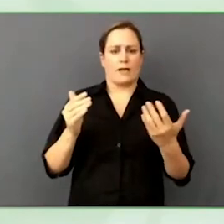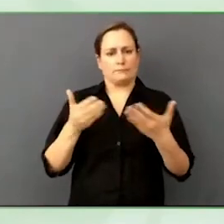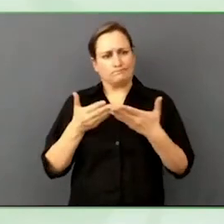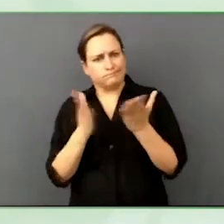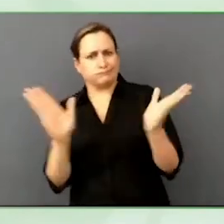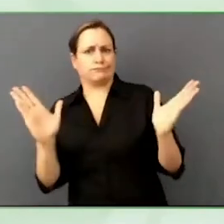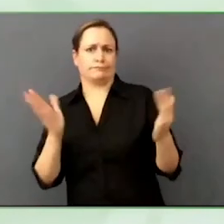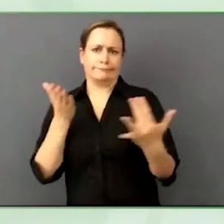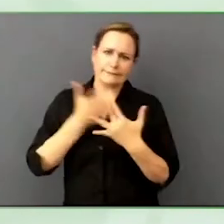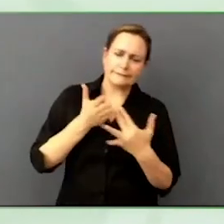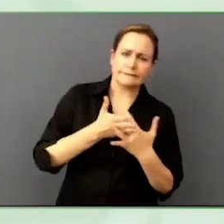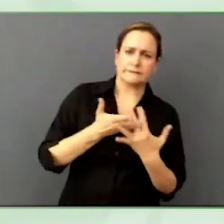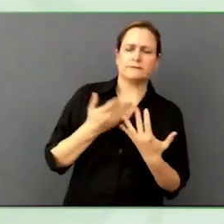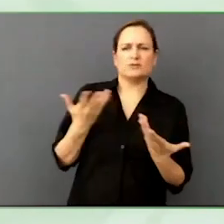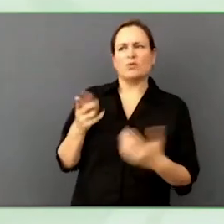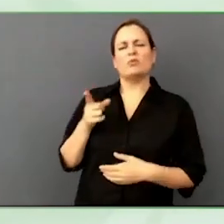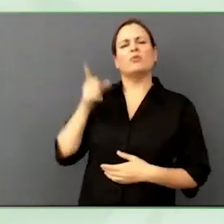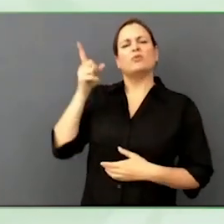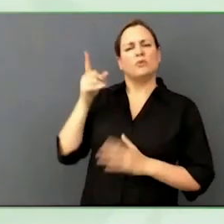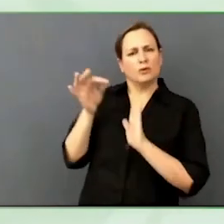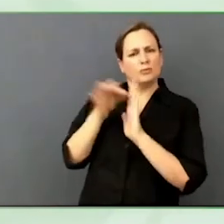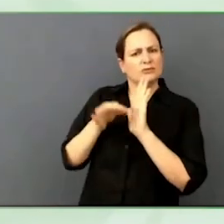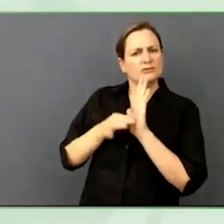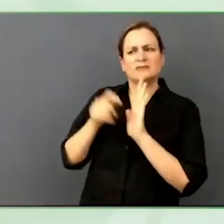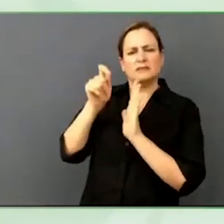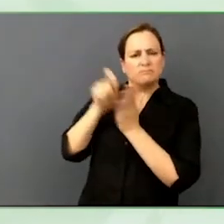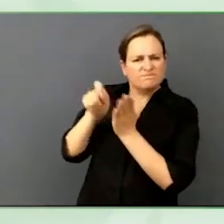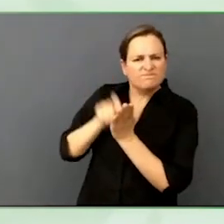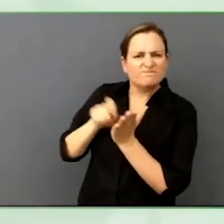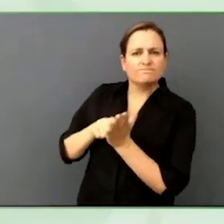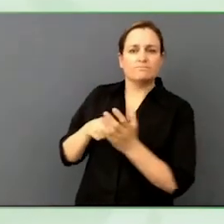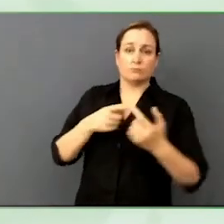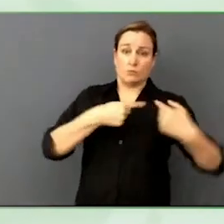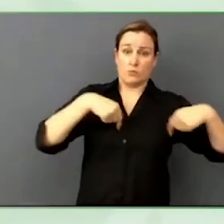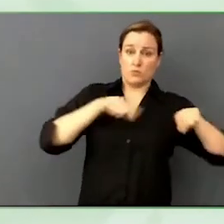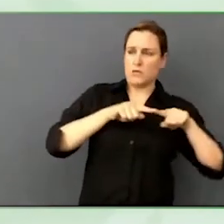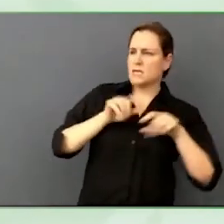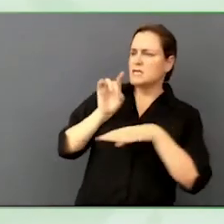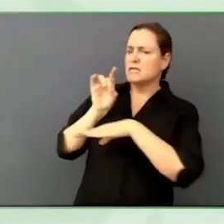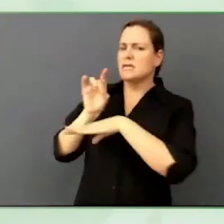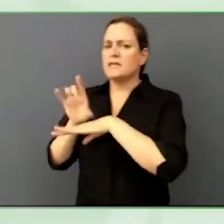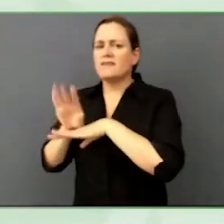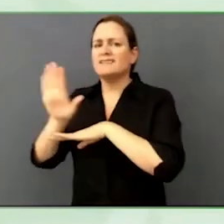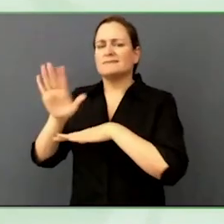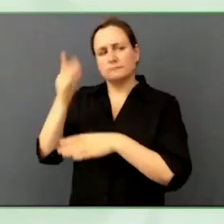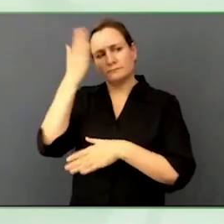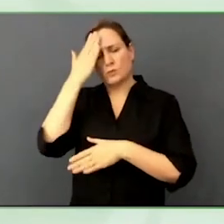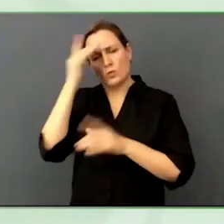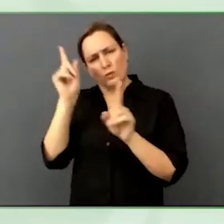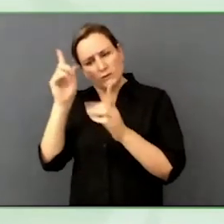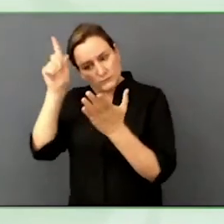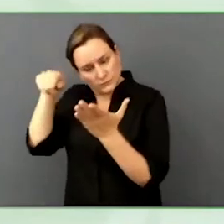concept of finding things… common goals and concepts that we can all get behind.